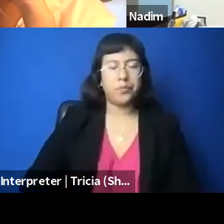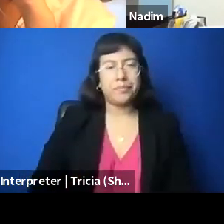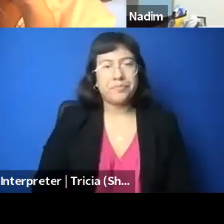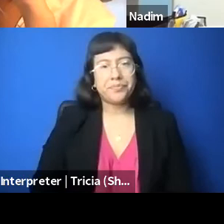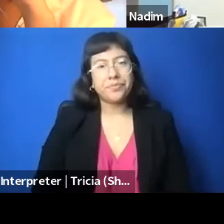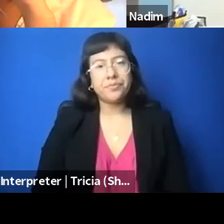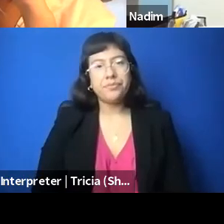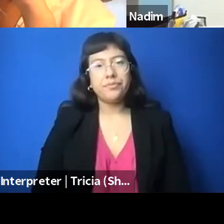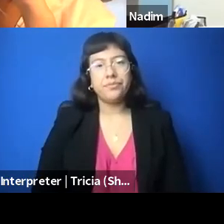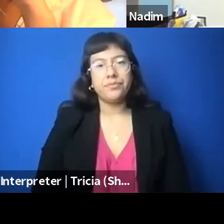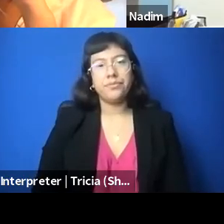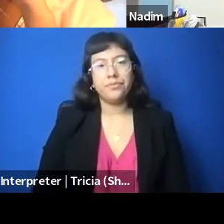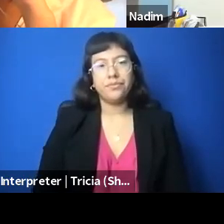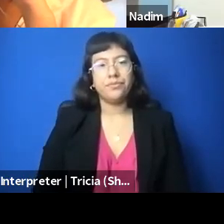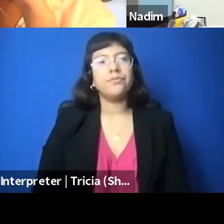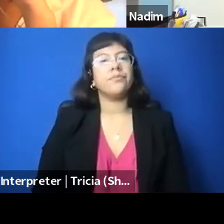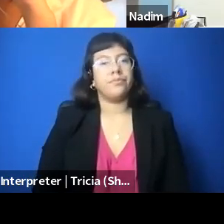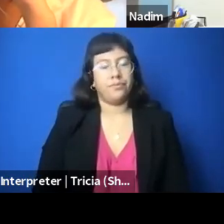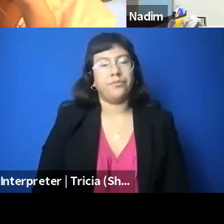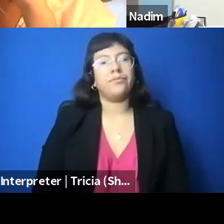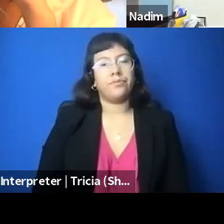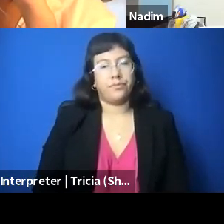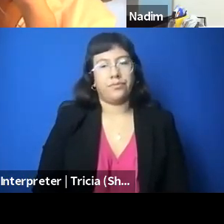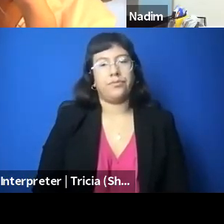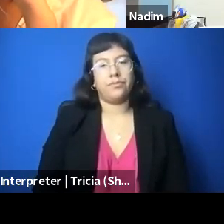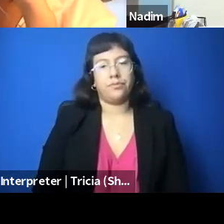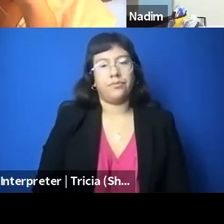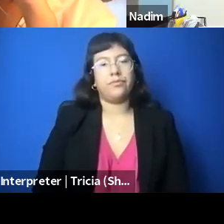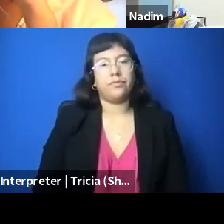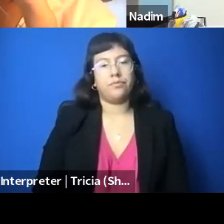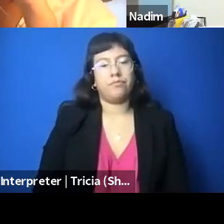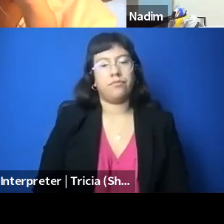Yeah, so I think, I mean, in this world, the online,